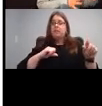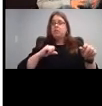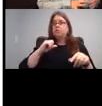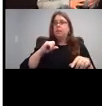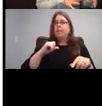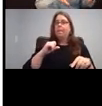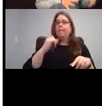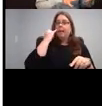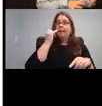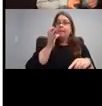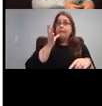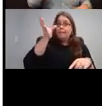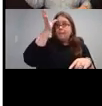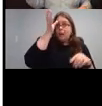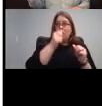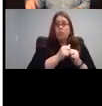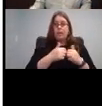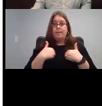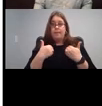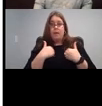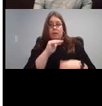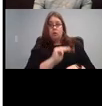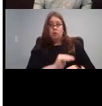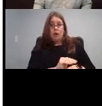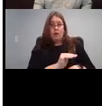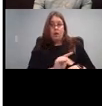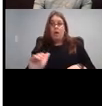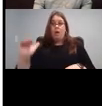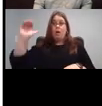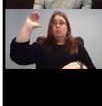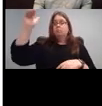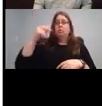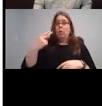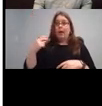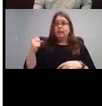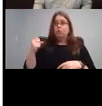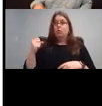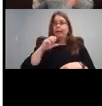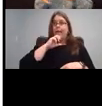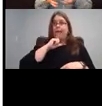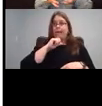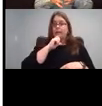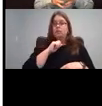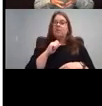a young children young child up through high school, it parents kids up or put them in small groups